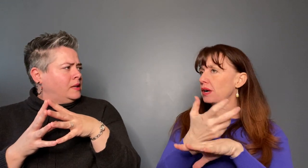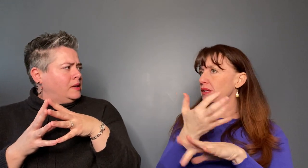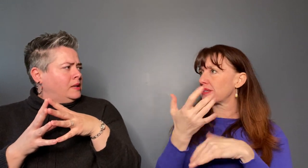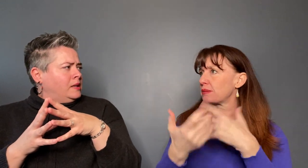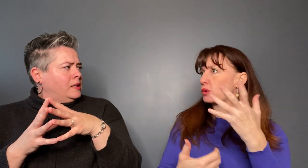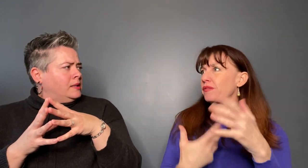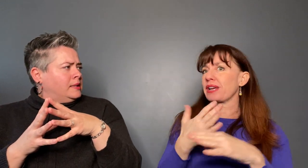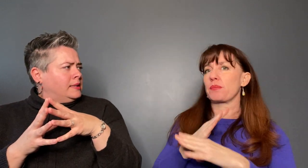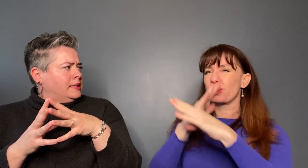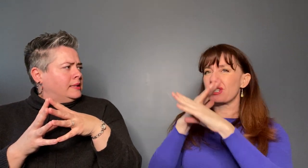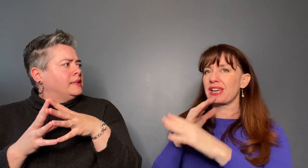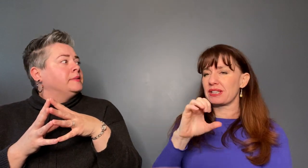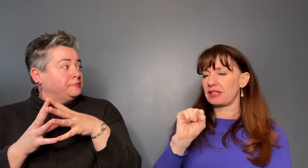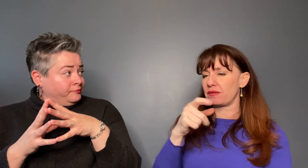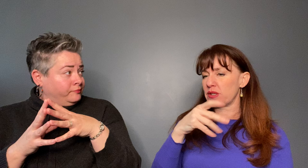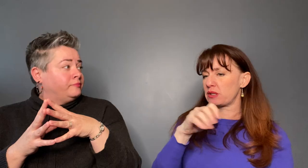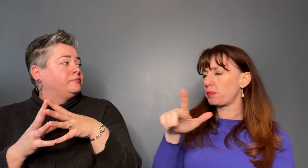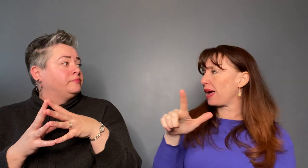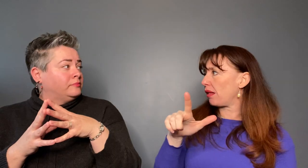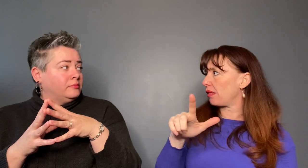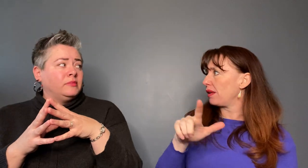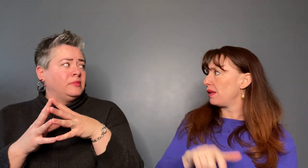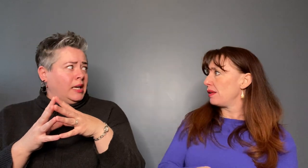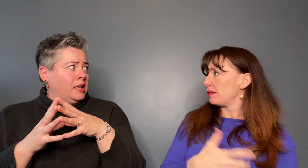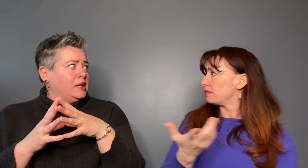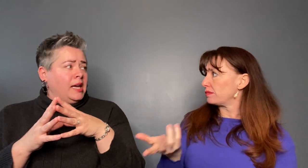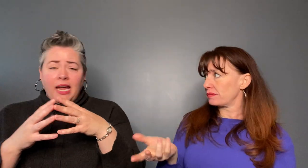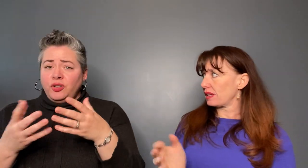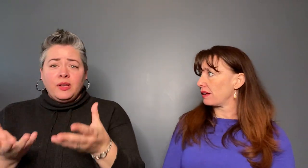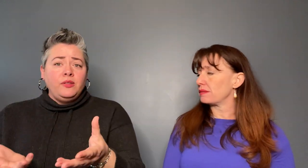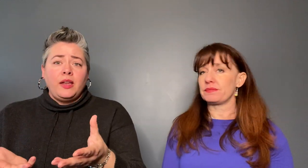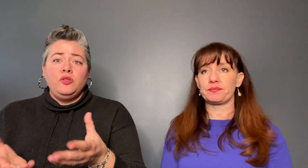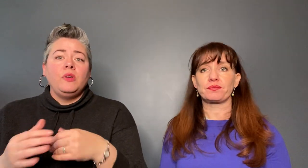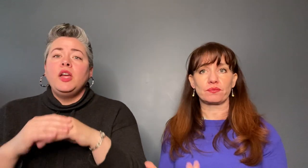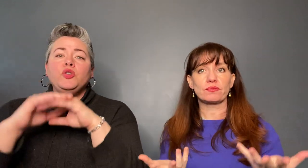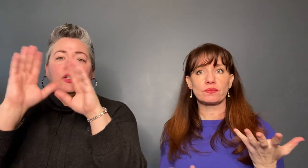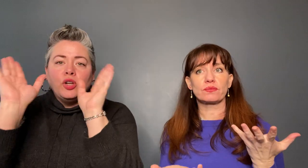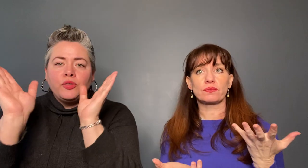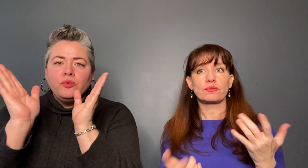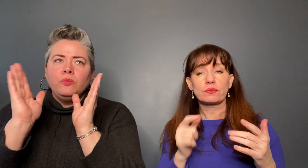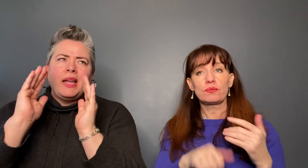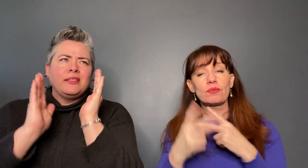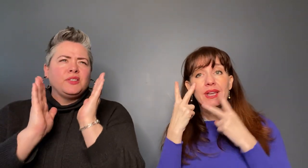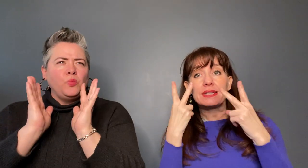sort of like a protective spell and you can look through this